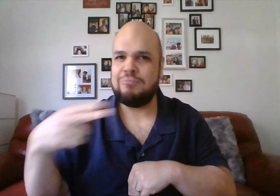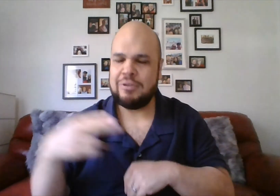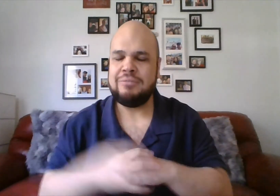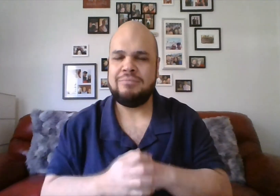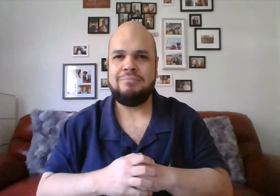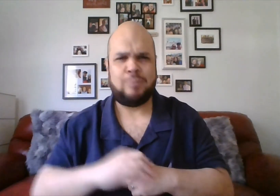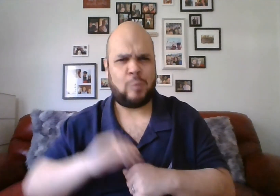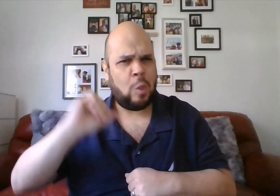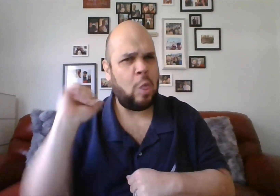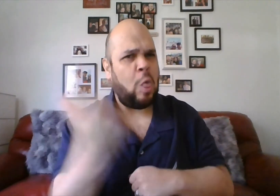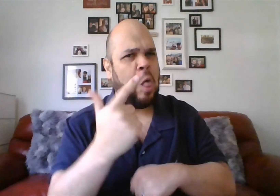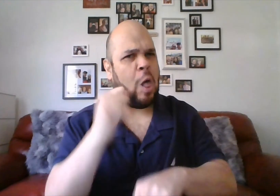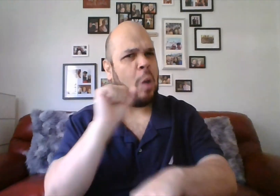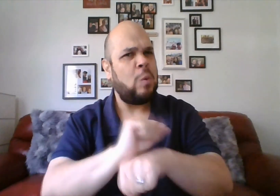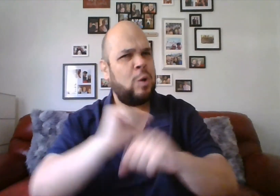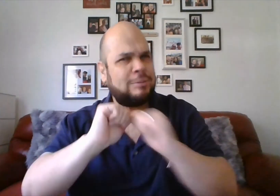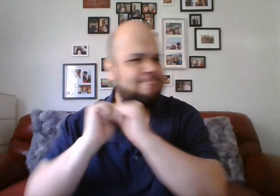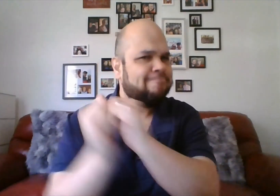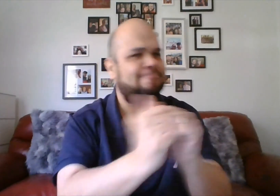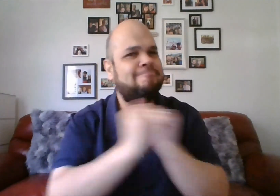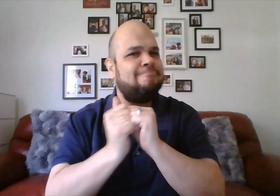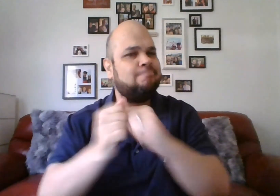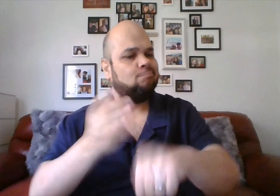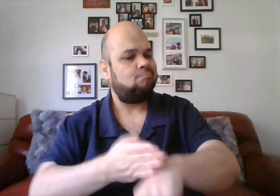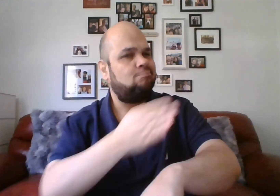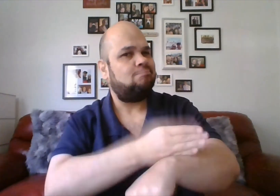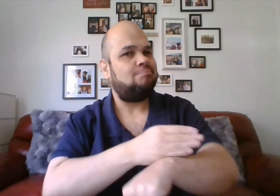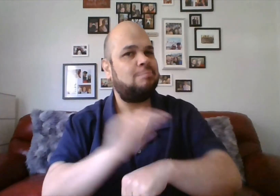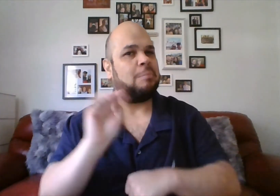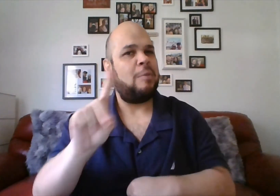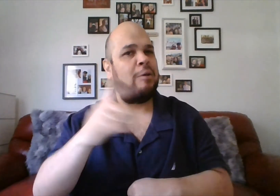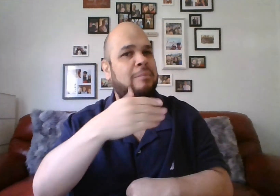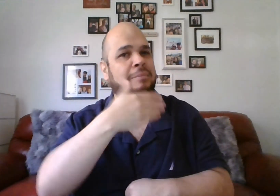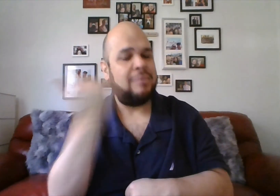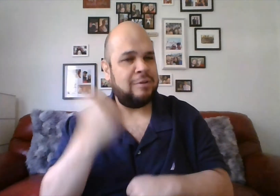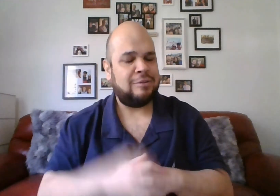We all are working together to change Maryland for the better.